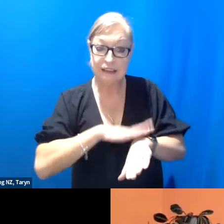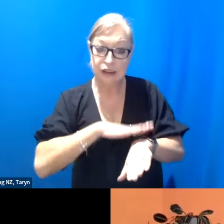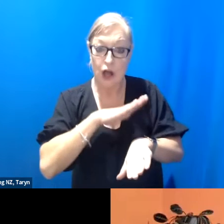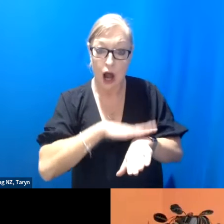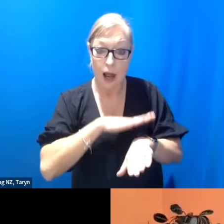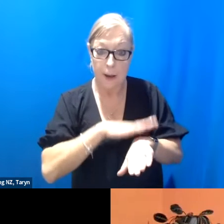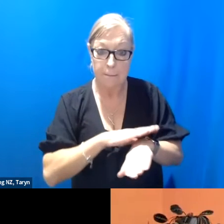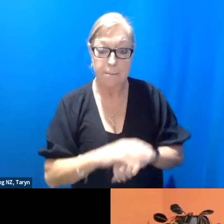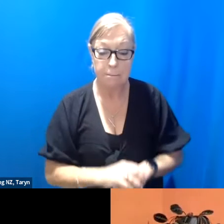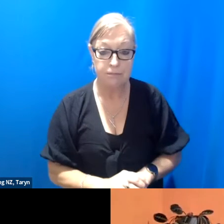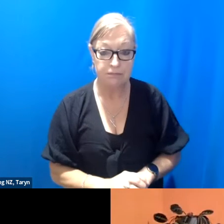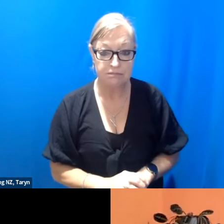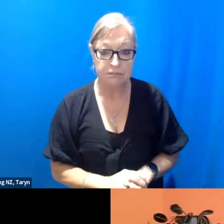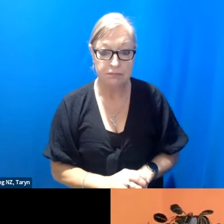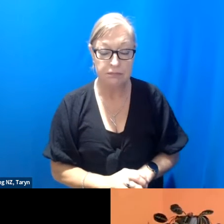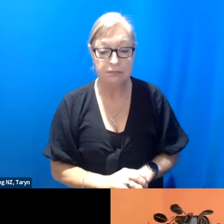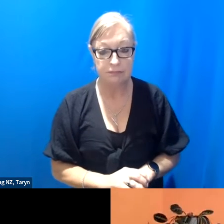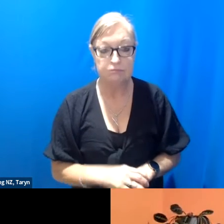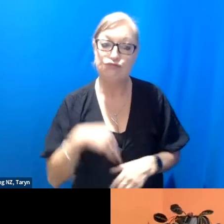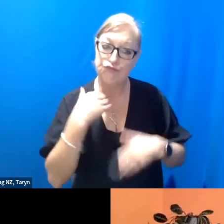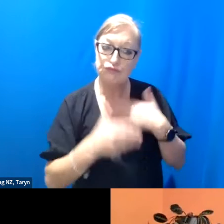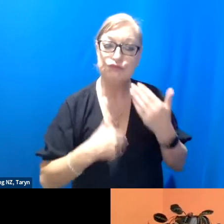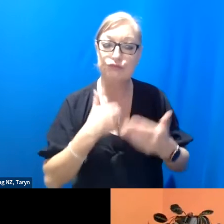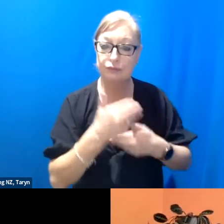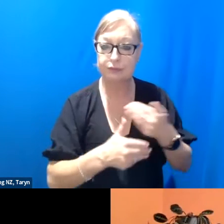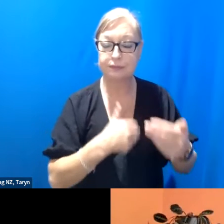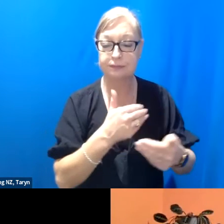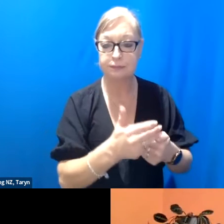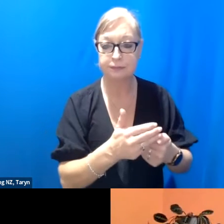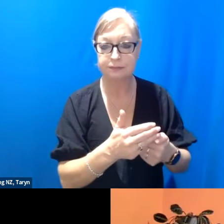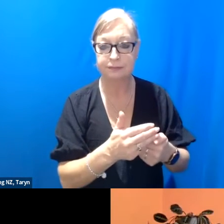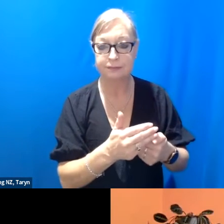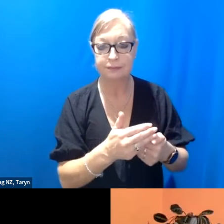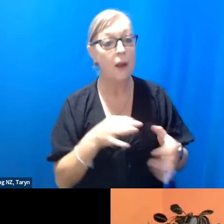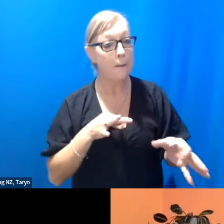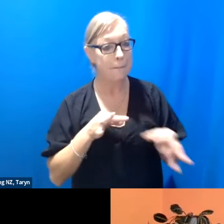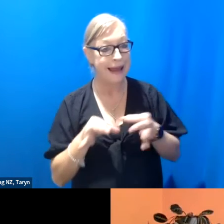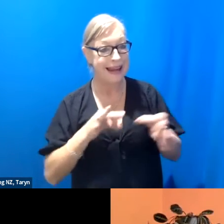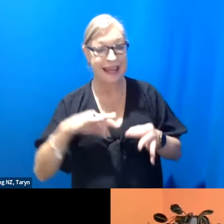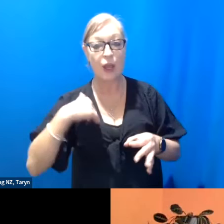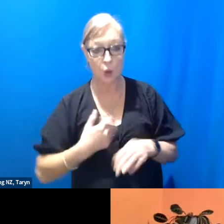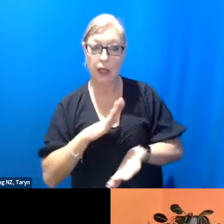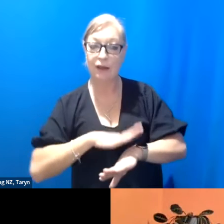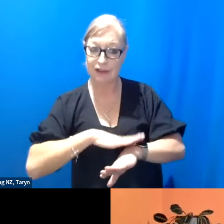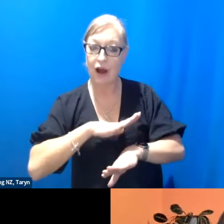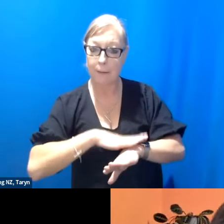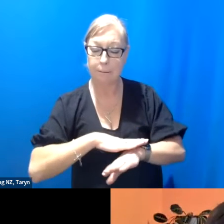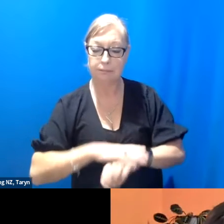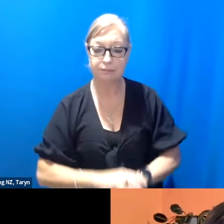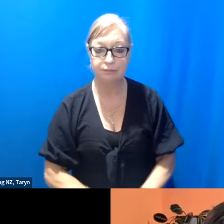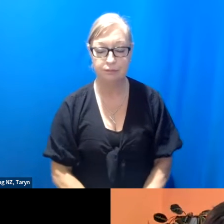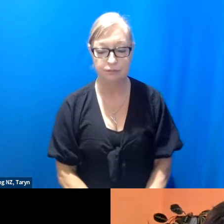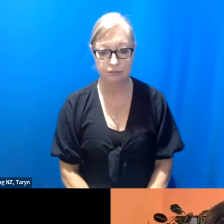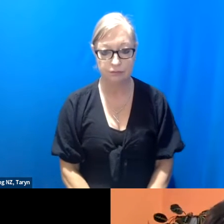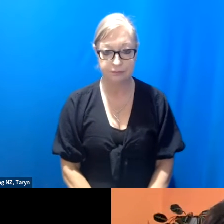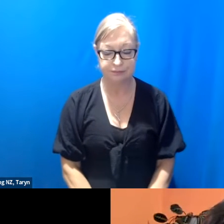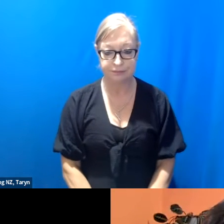Things take the time they take, and that planning takes time as well. So yeah, it's also